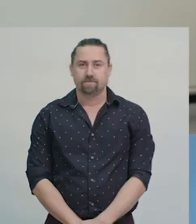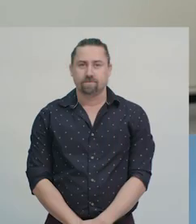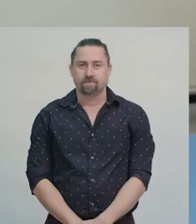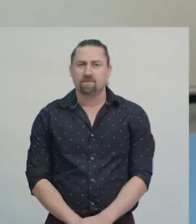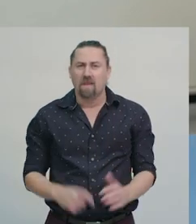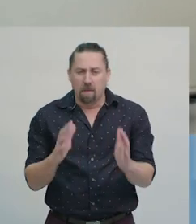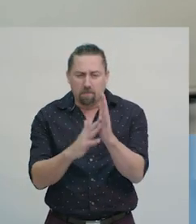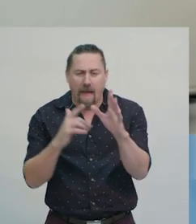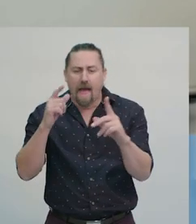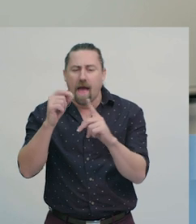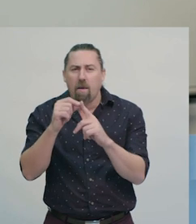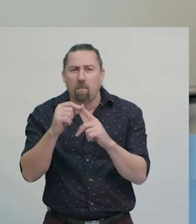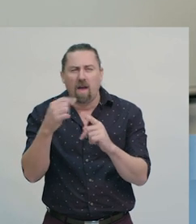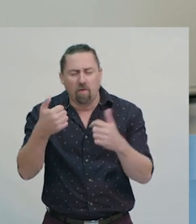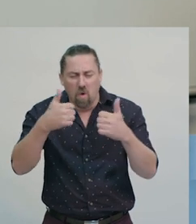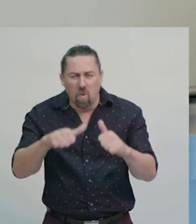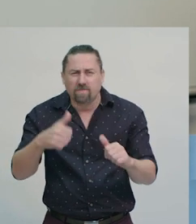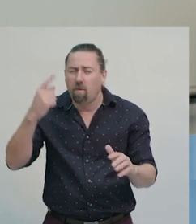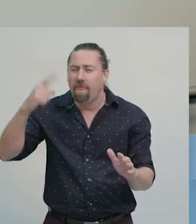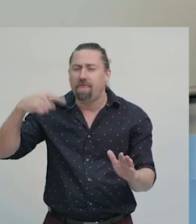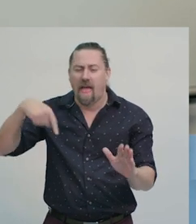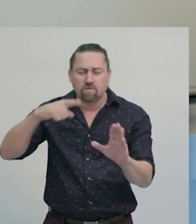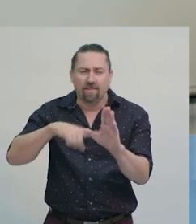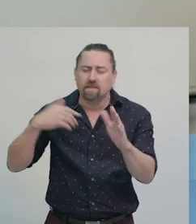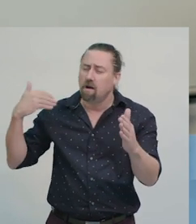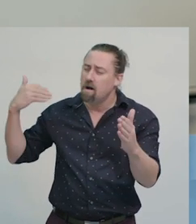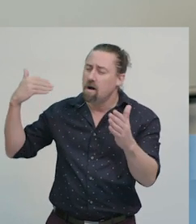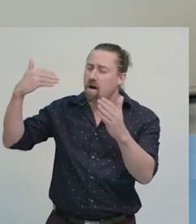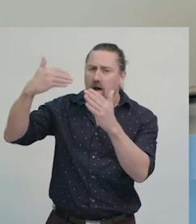Maps have been used for thousands of years to help people share information,